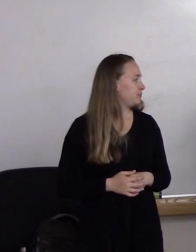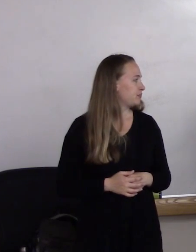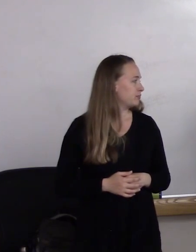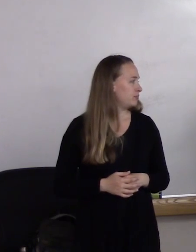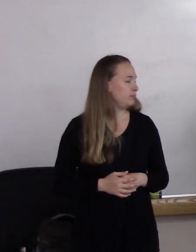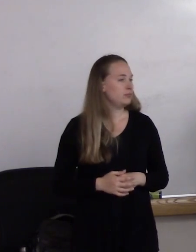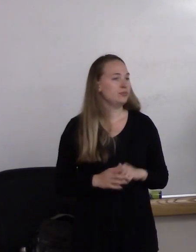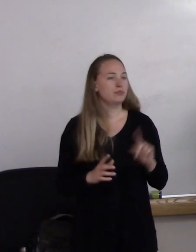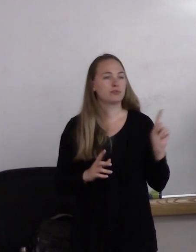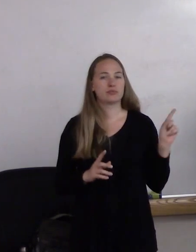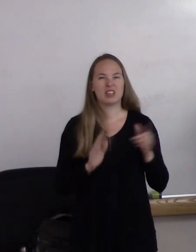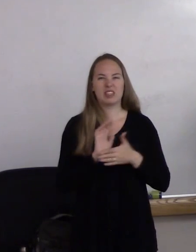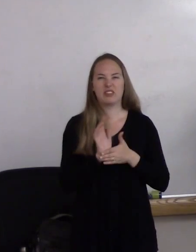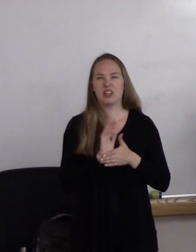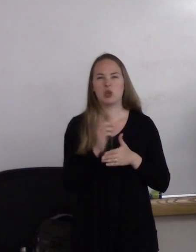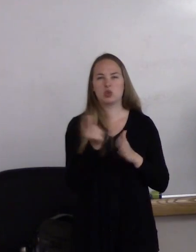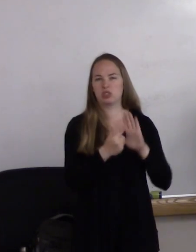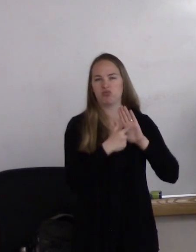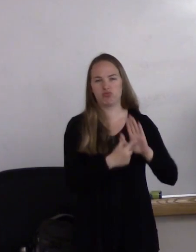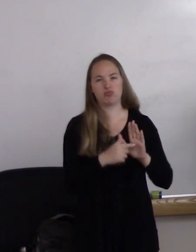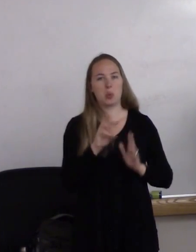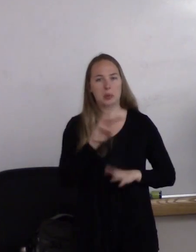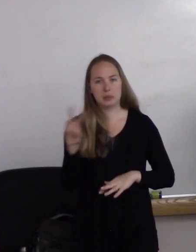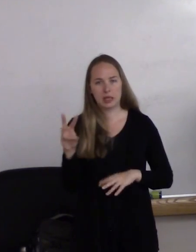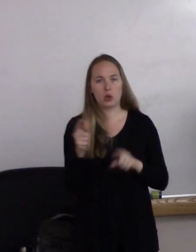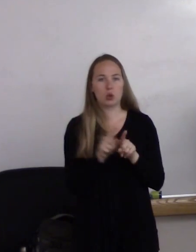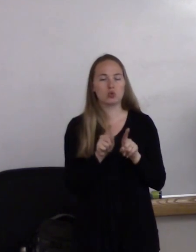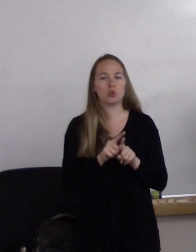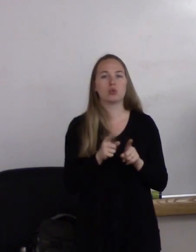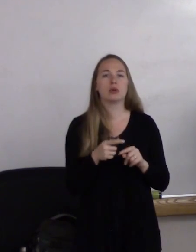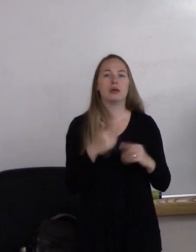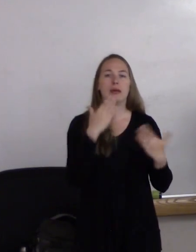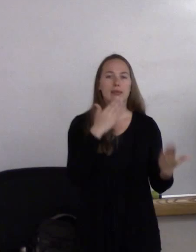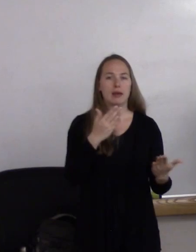So the video just gives our website and then it thanks the organizations